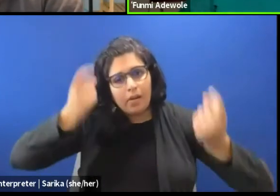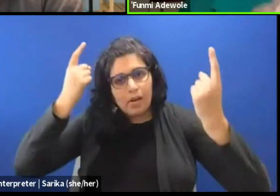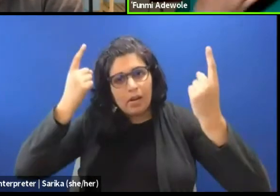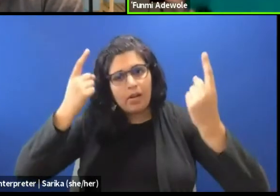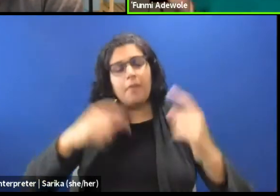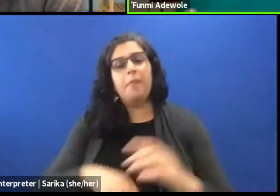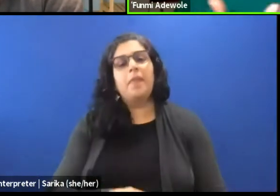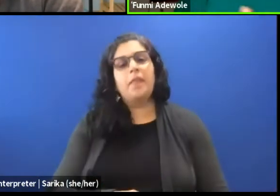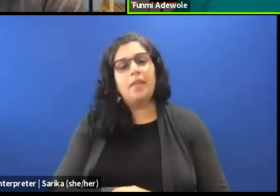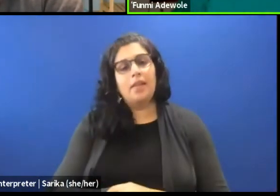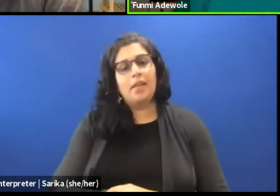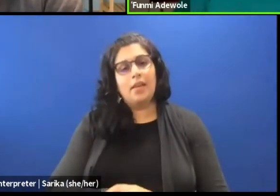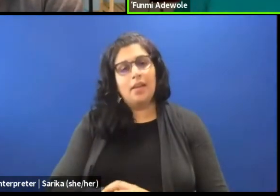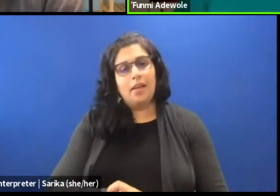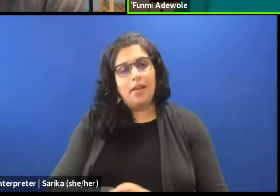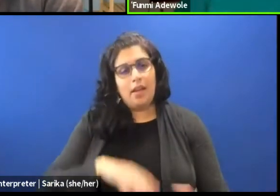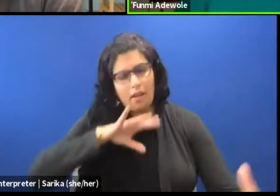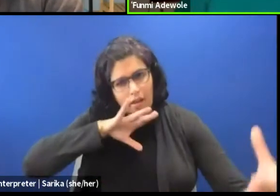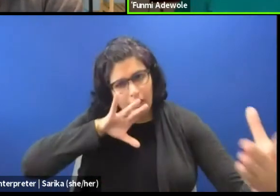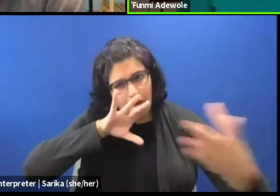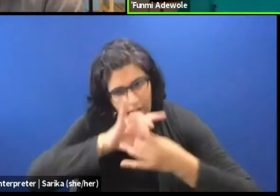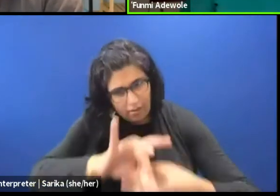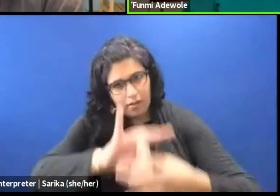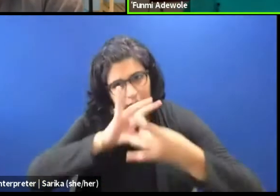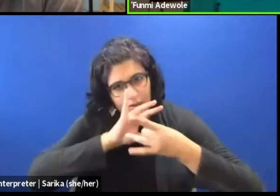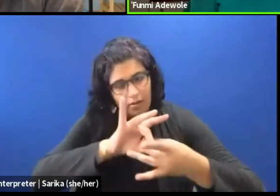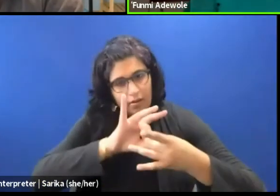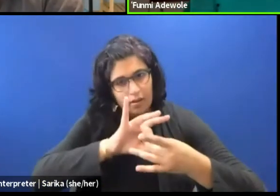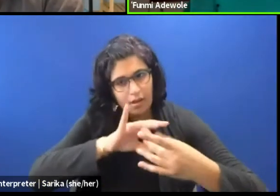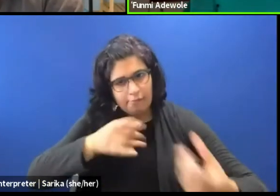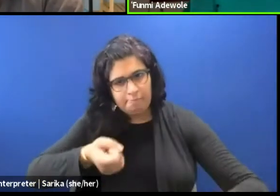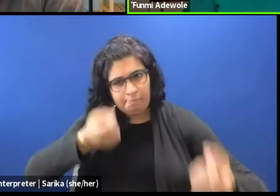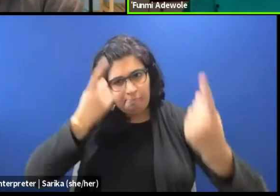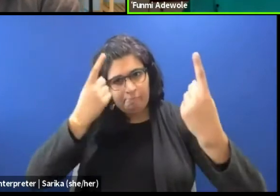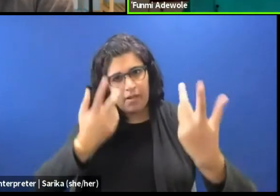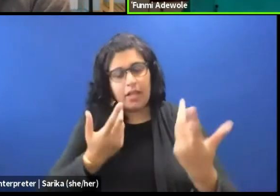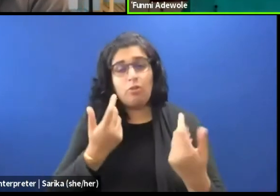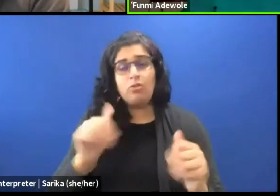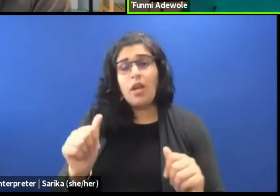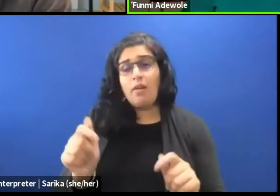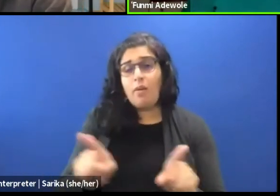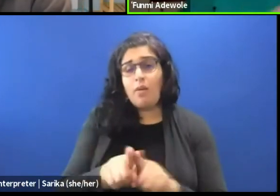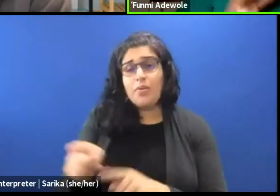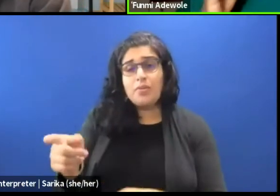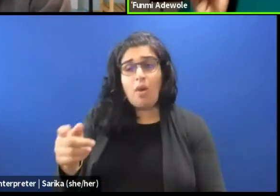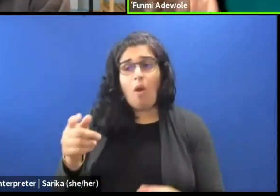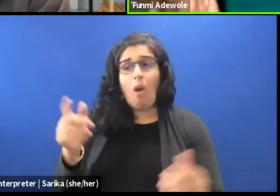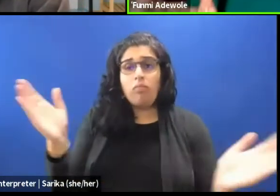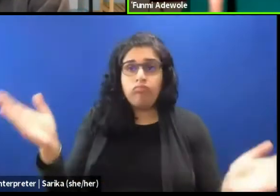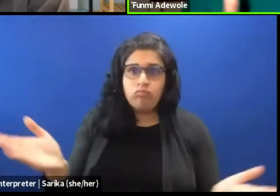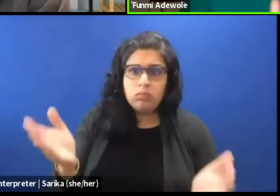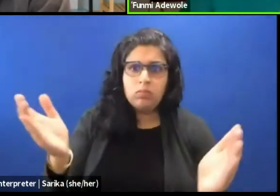can give it some kind of interpretation. And you are trying to also encourage a way that it can be framed,